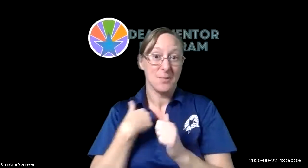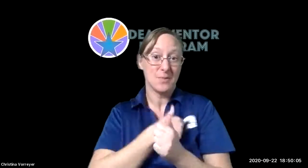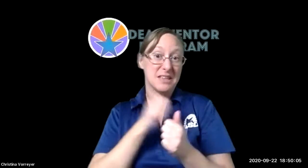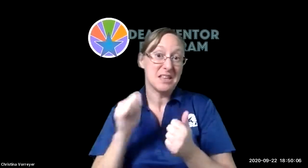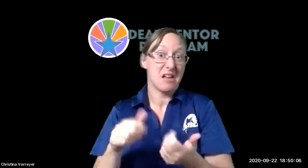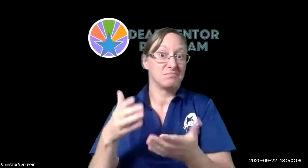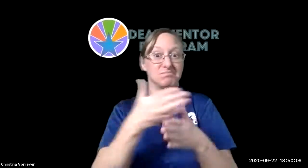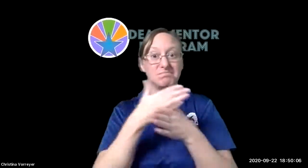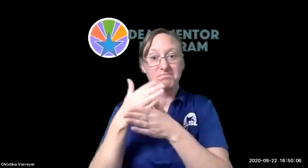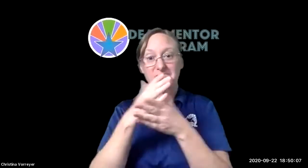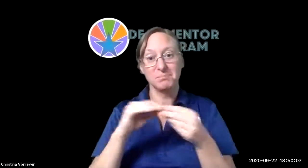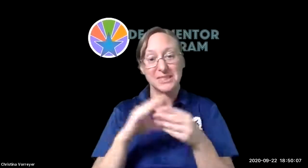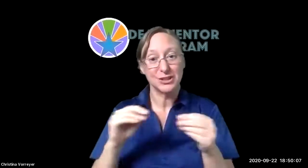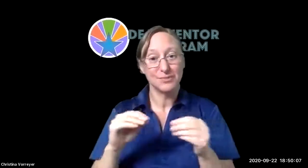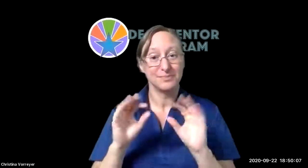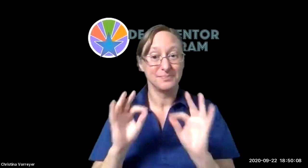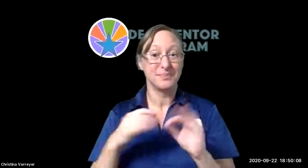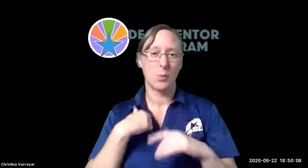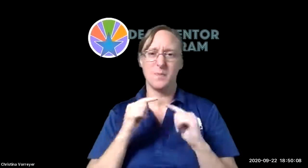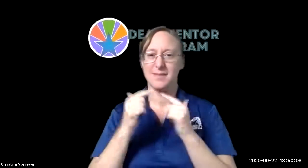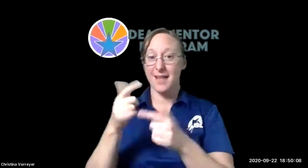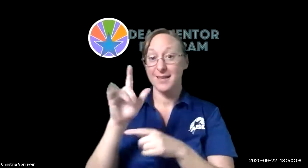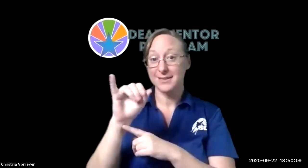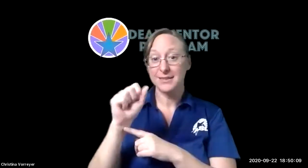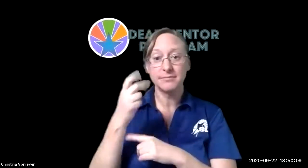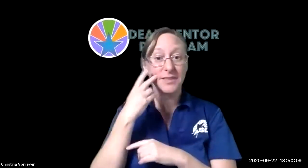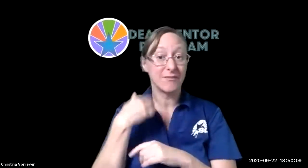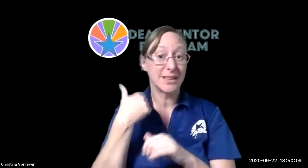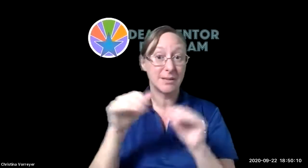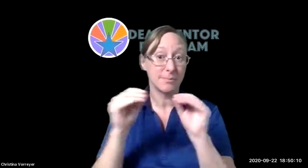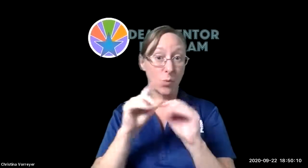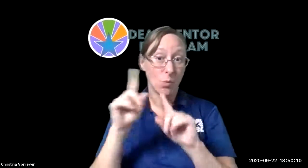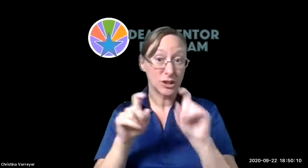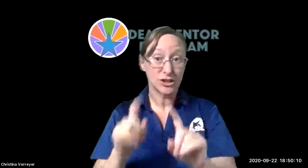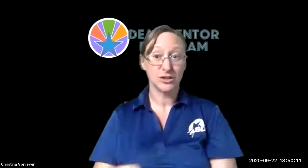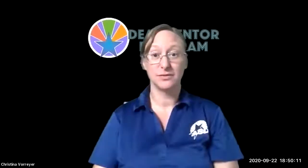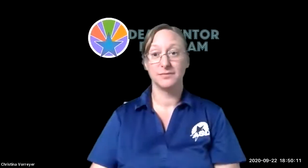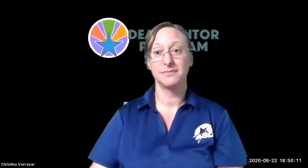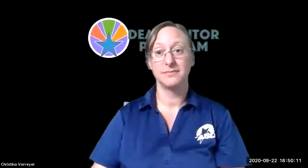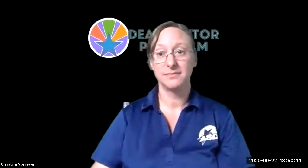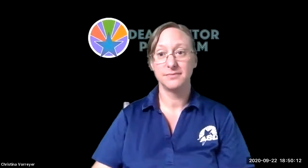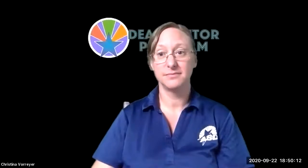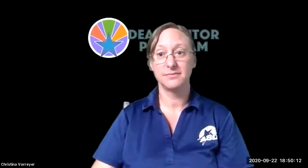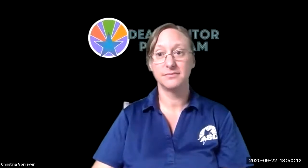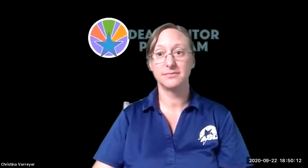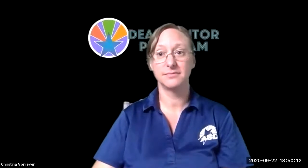something like this intermittently going forward and we can get creative with how we share our